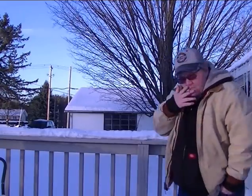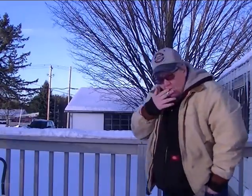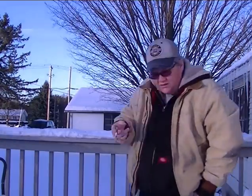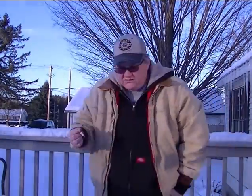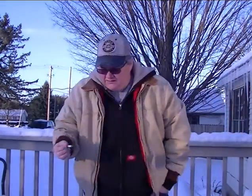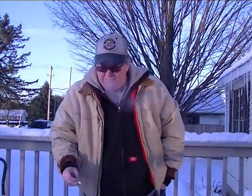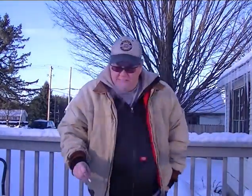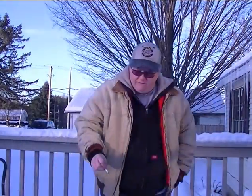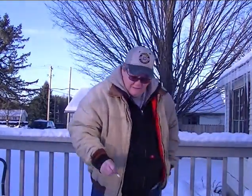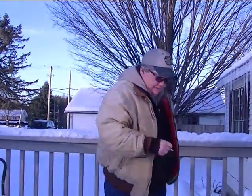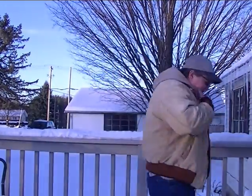(Letting Bambi One of the two dogs in the house)